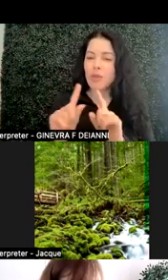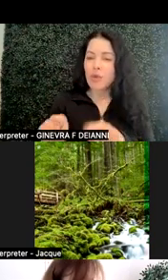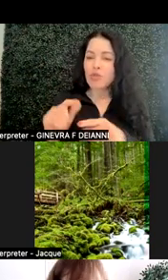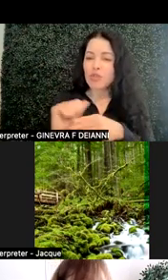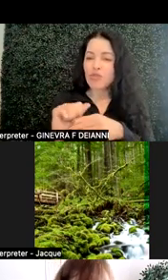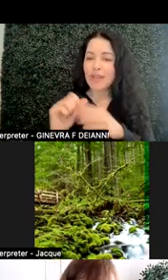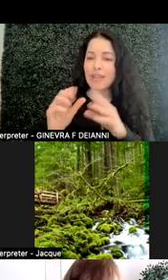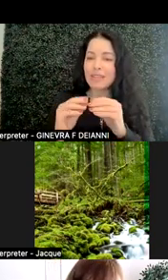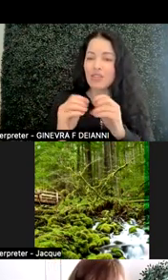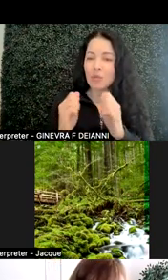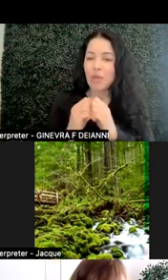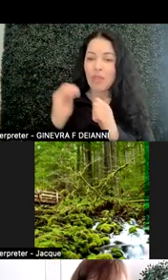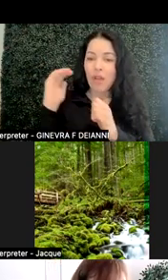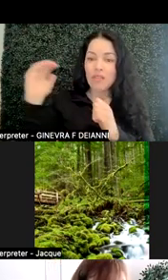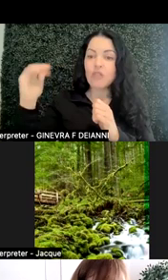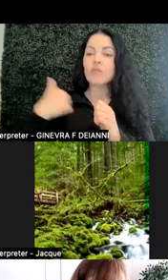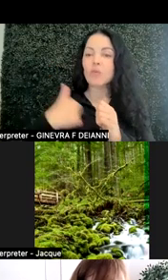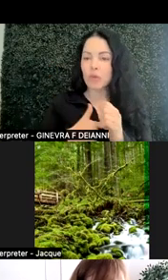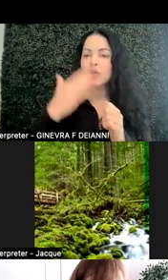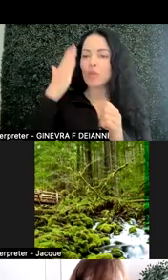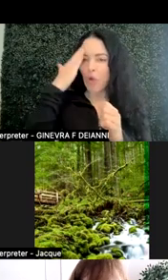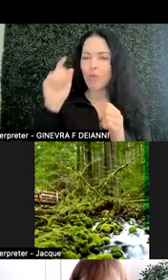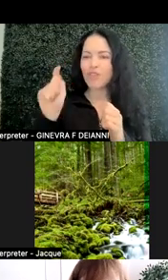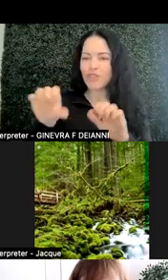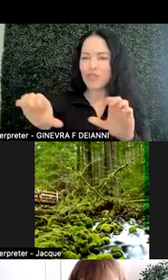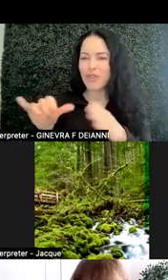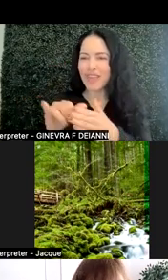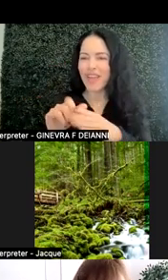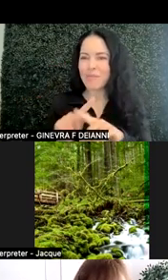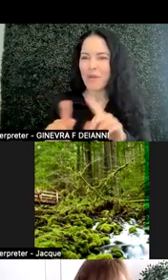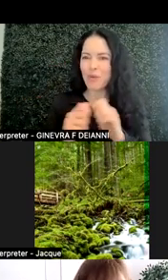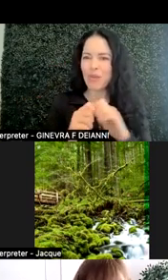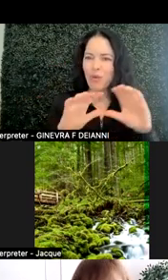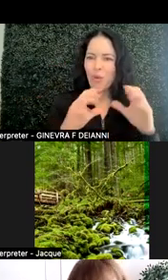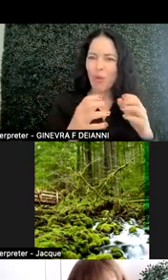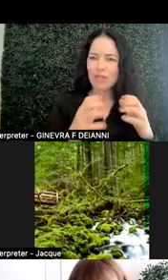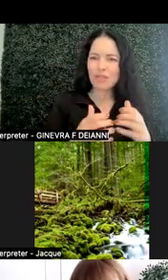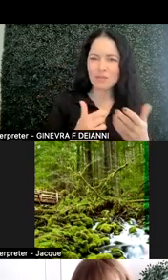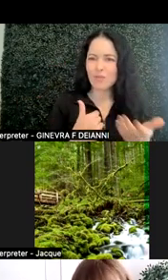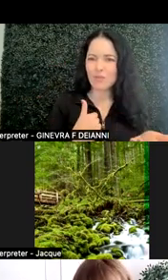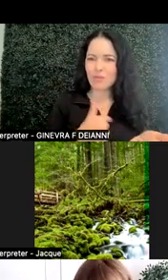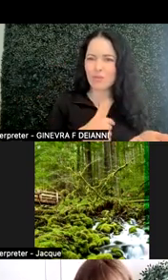But we don't do that part when it comes to courses. We just don't. We look at the student is different.